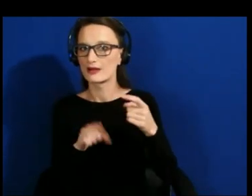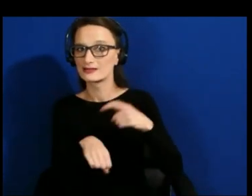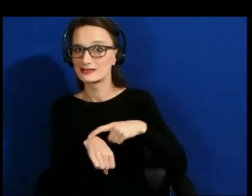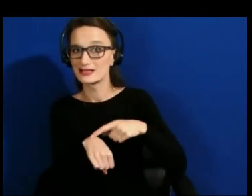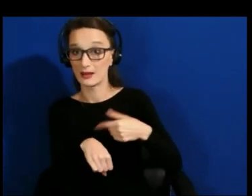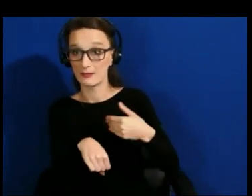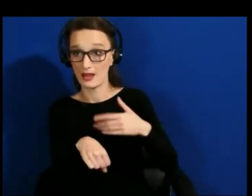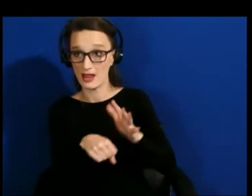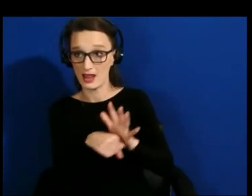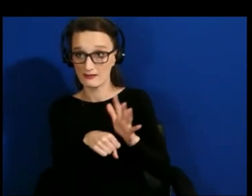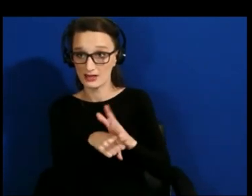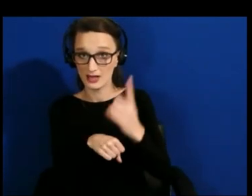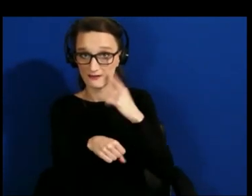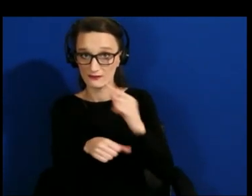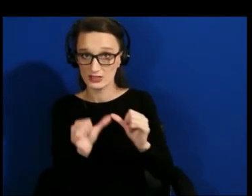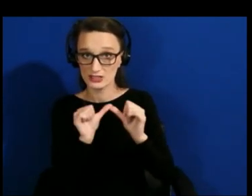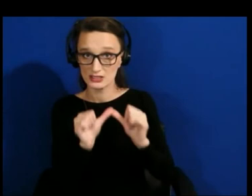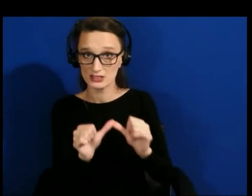Nina want to comment or we have to close now?